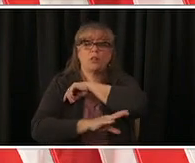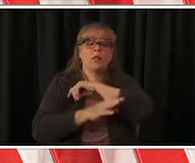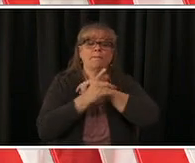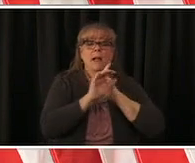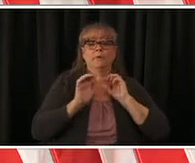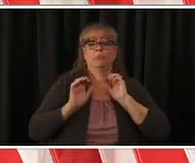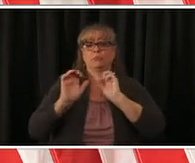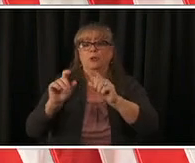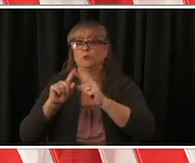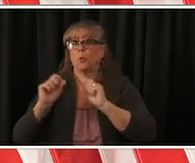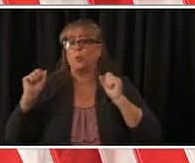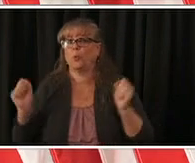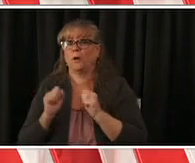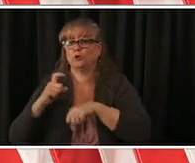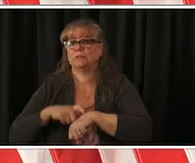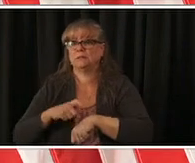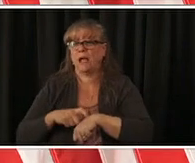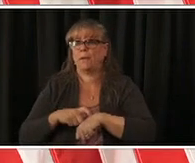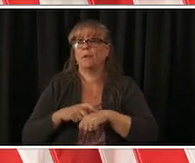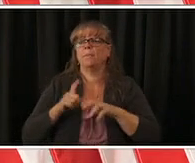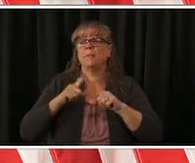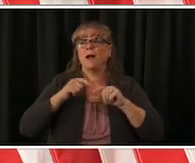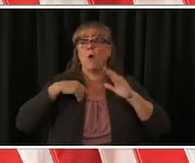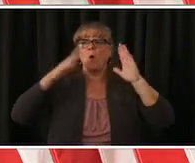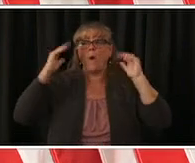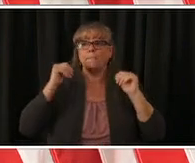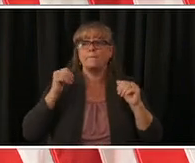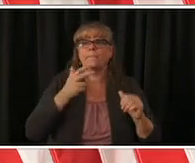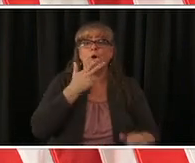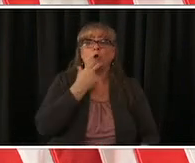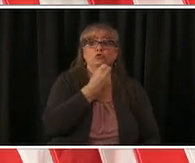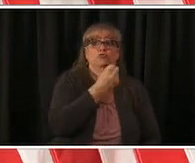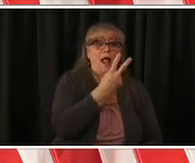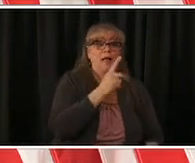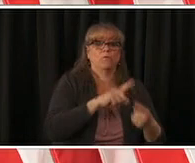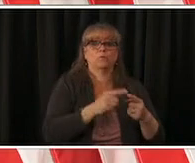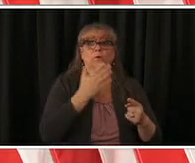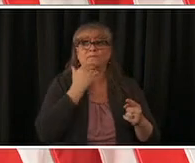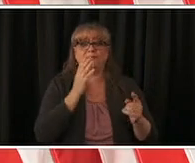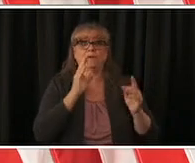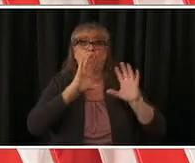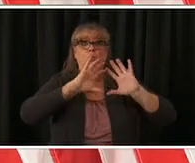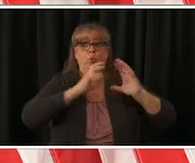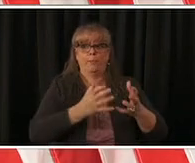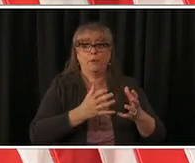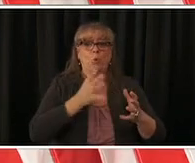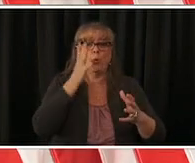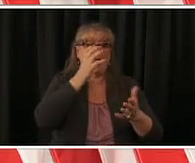uh 12 to 15 cohort is approved we certainly will have the vaccines for it to be done